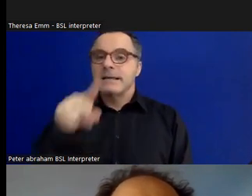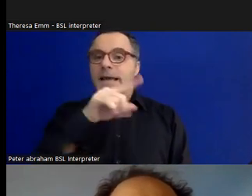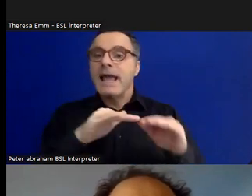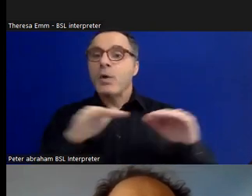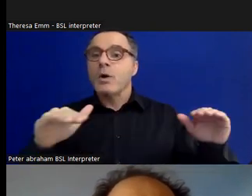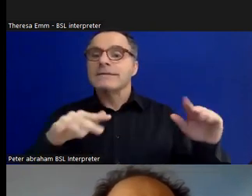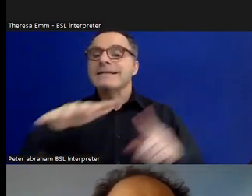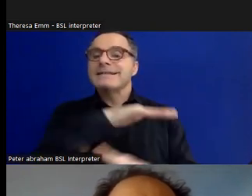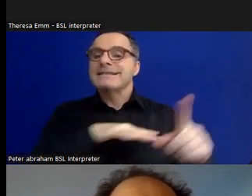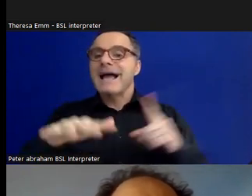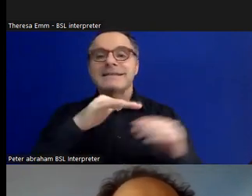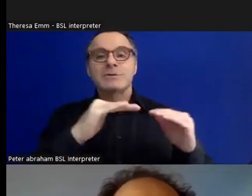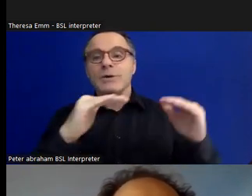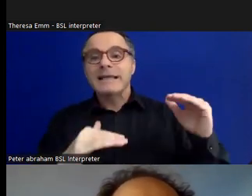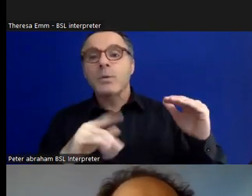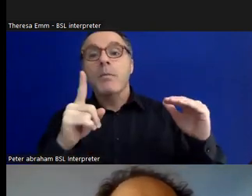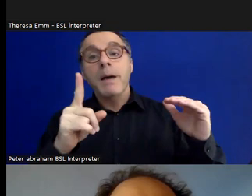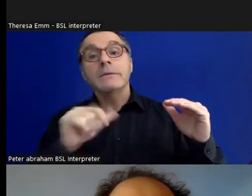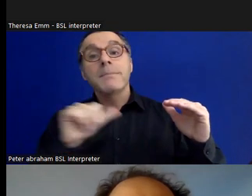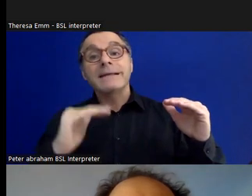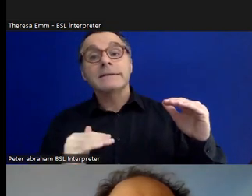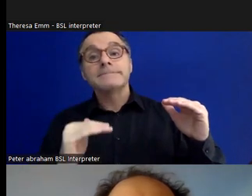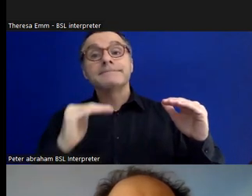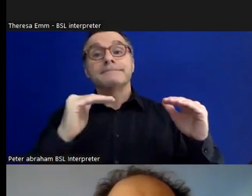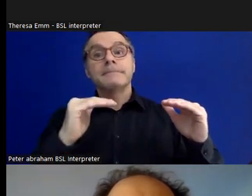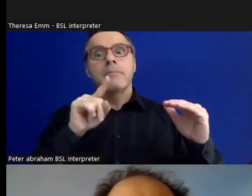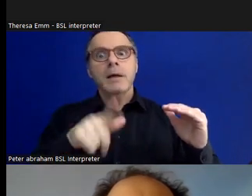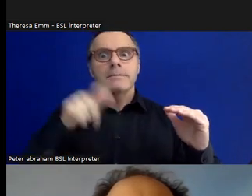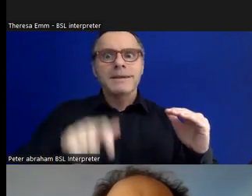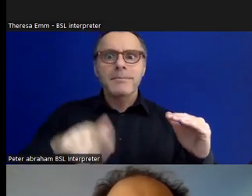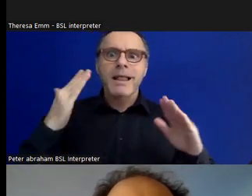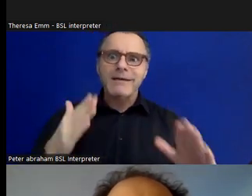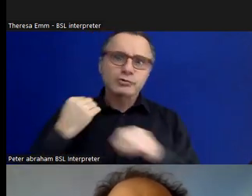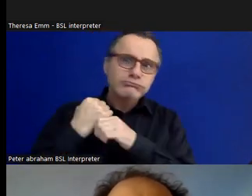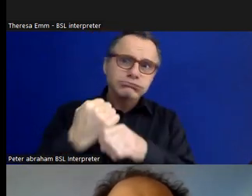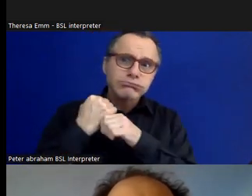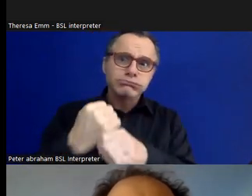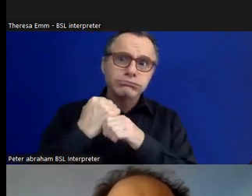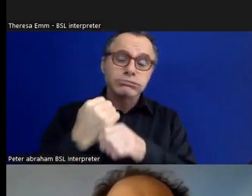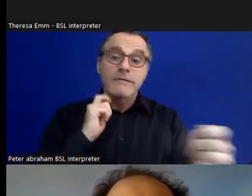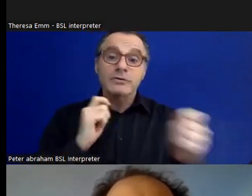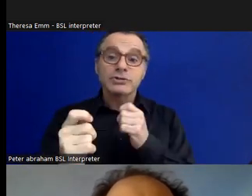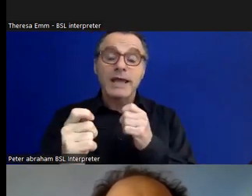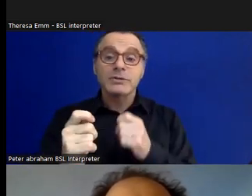though it is much more equal than it was. People have had to fight hard to achieve change, both in